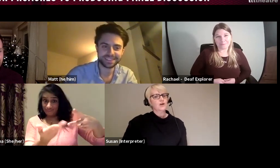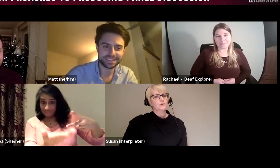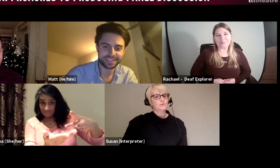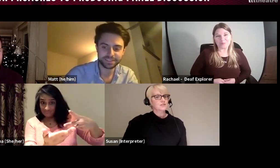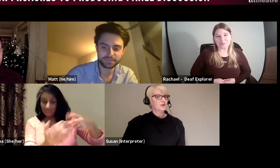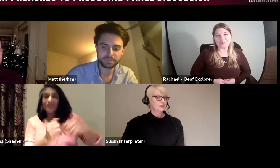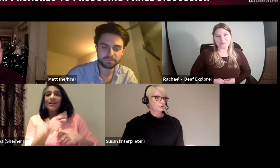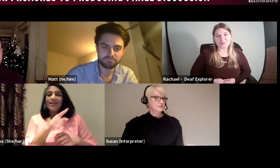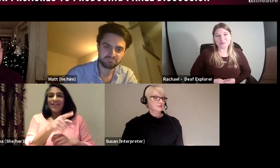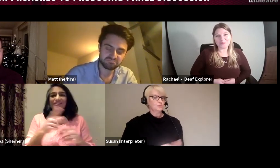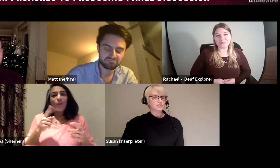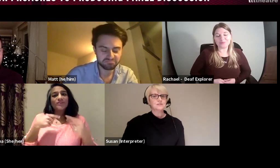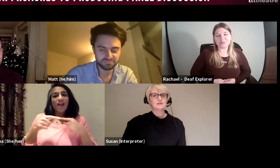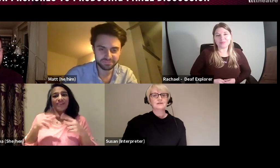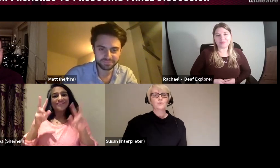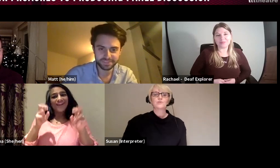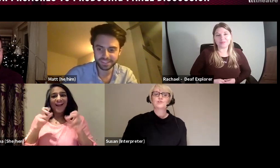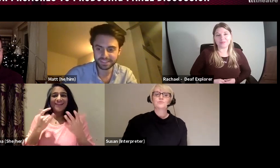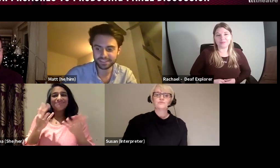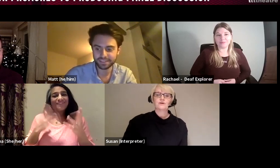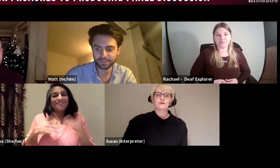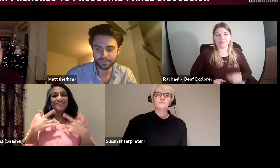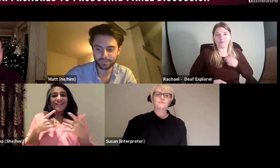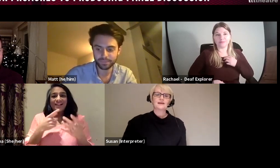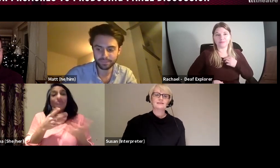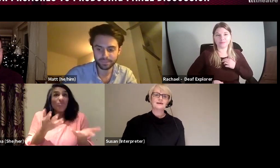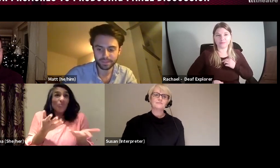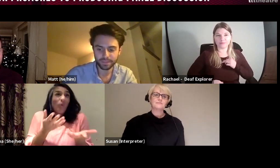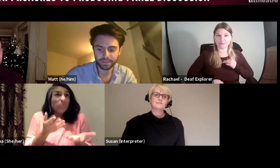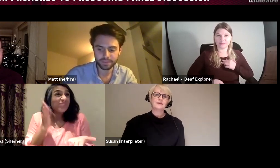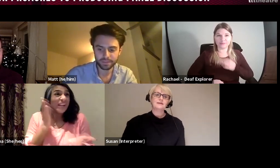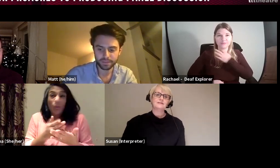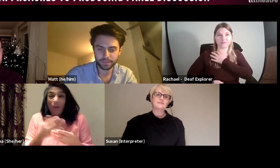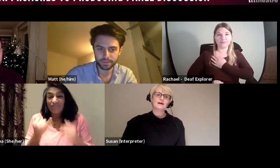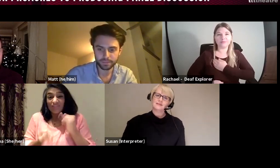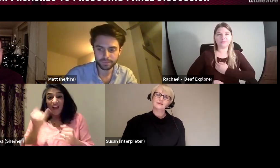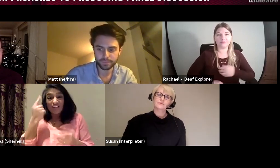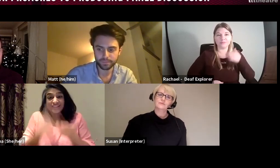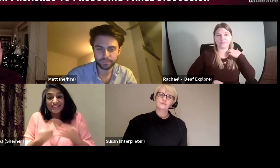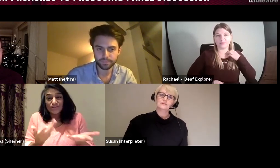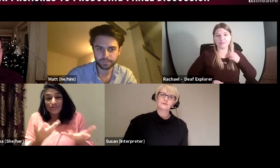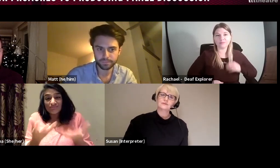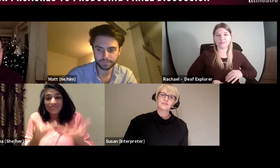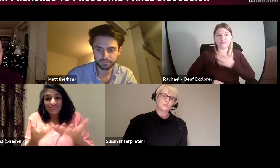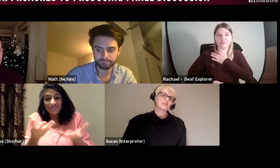he would say okay, well these are the options, which would you prefer? And I think the director